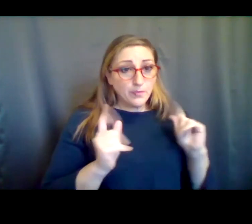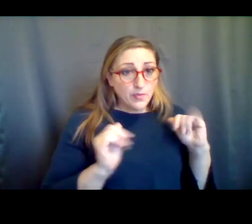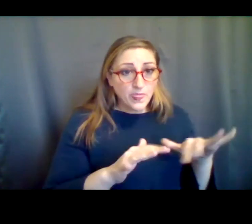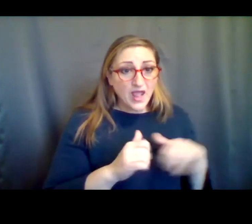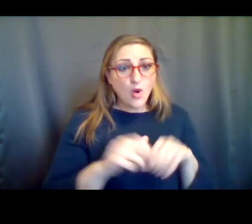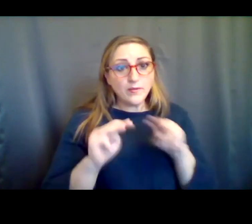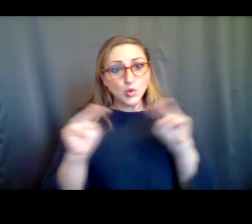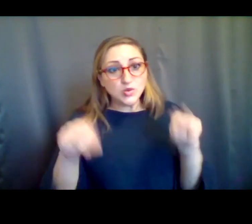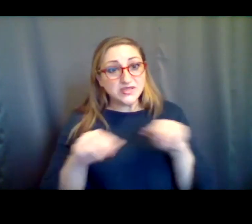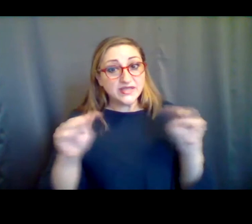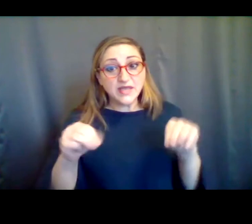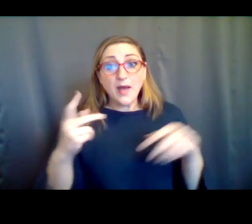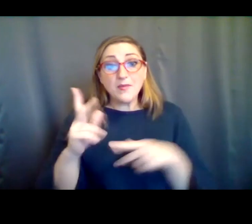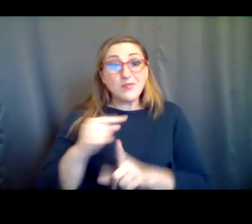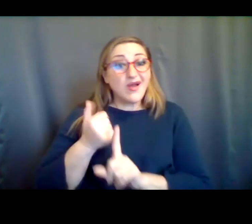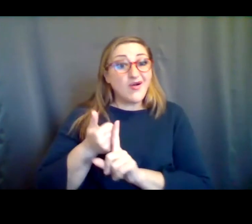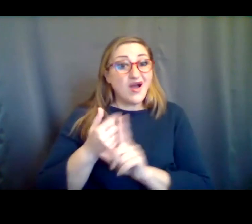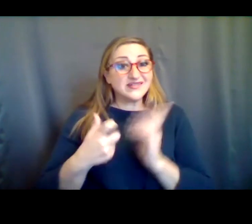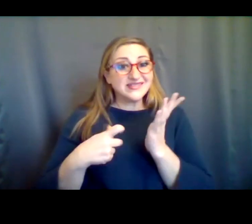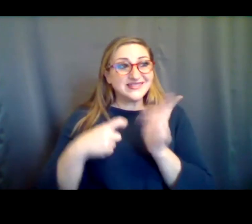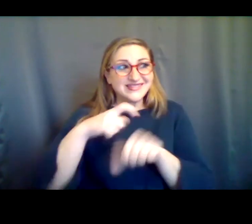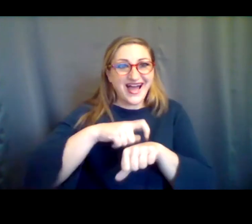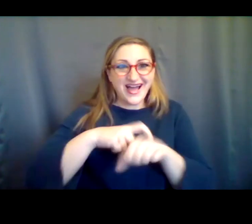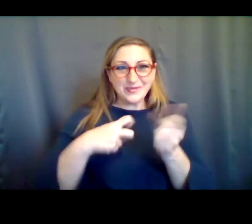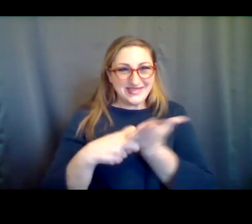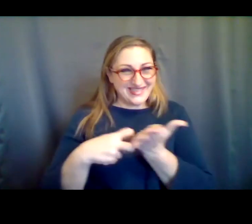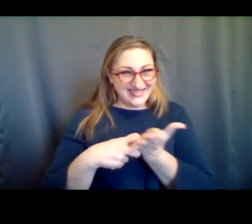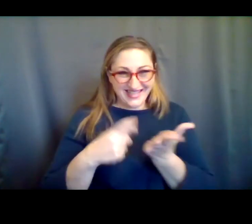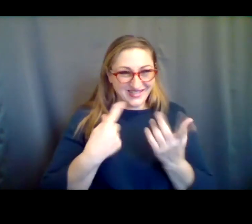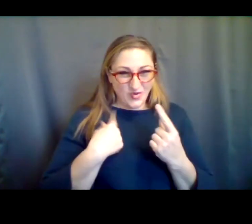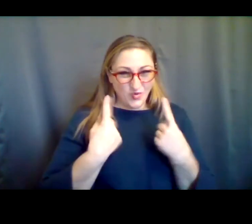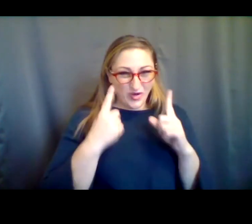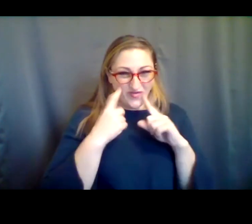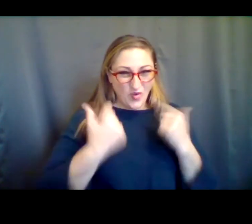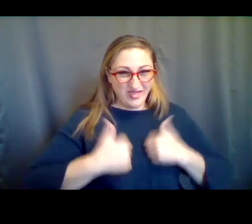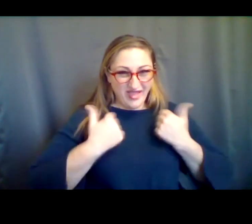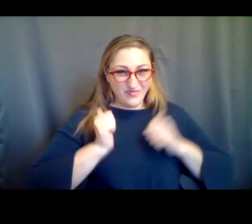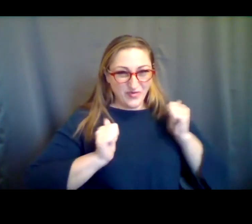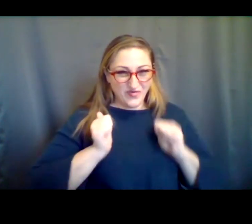or Museums where people could come in under time ticketed